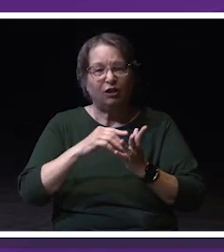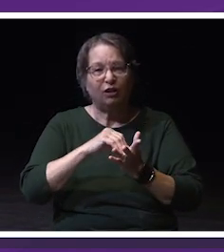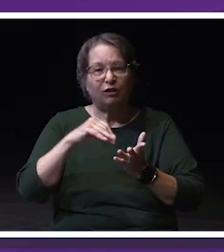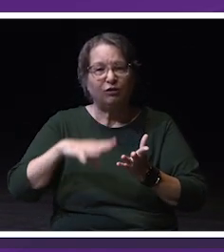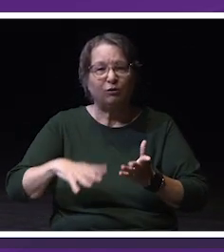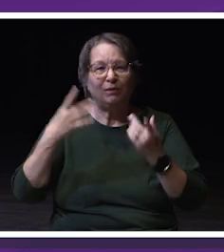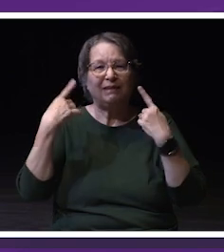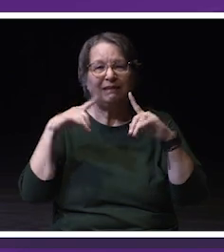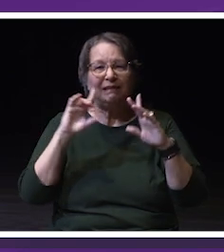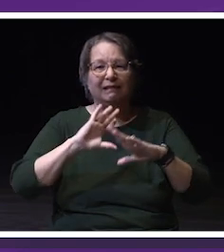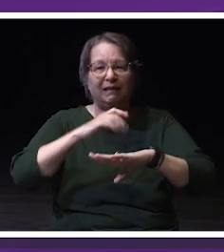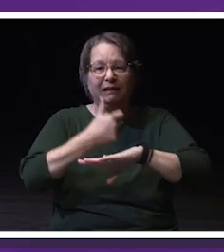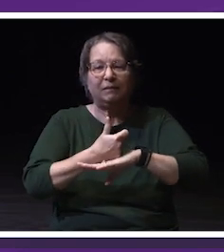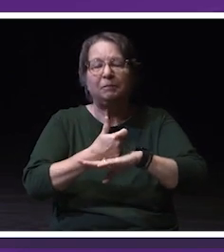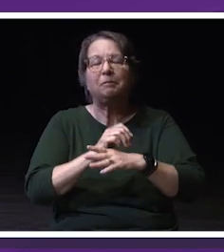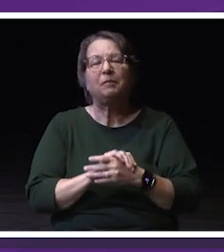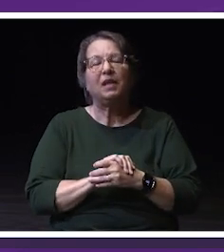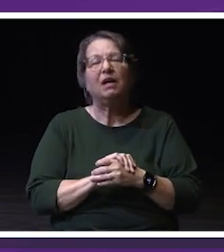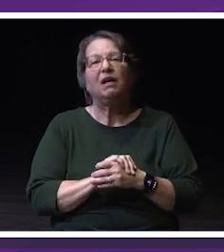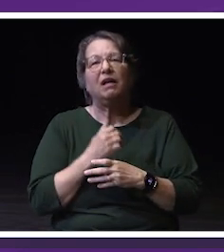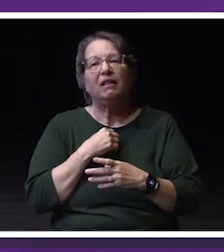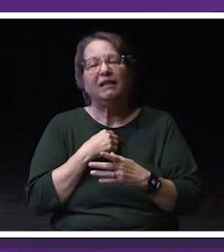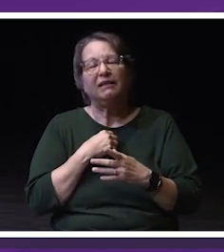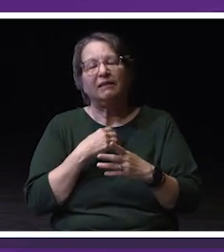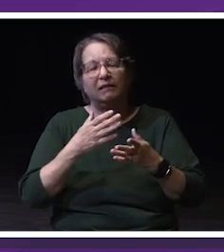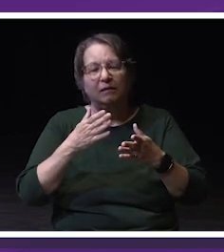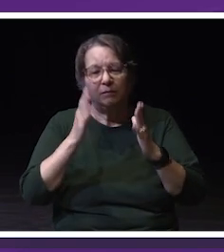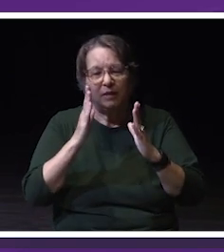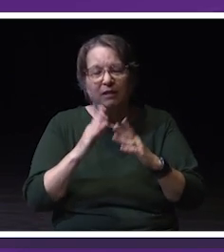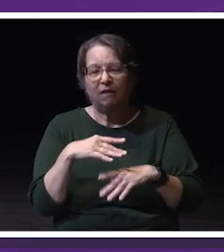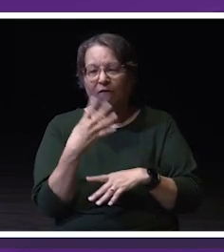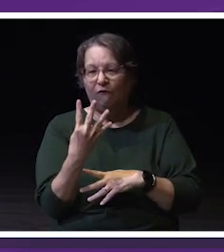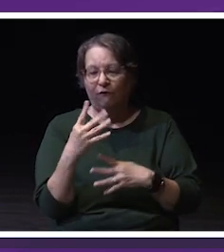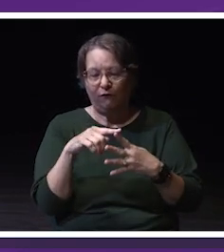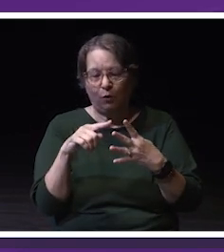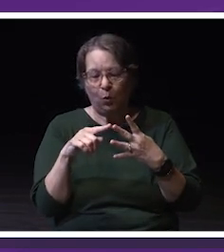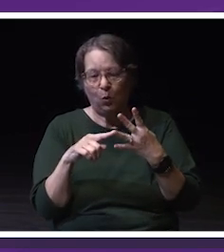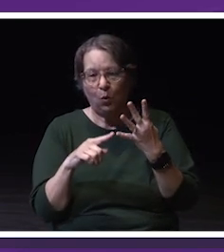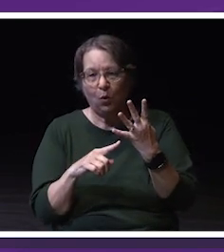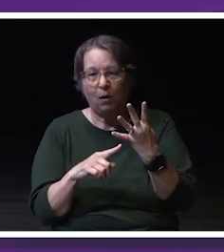This framework focuses on four major components.